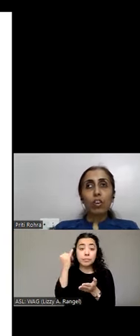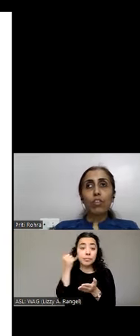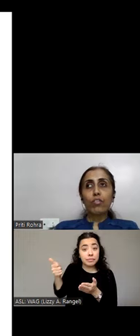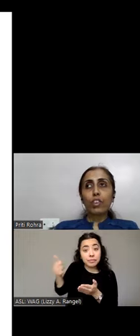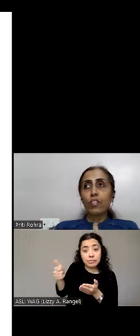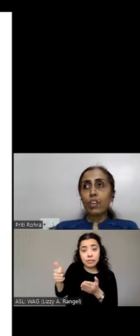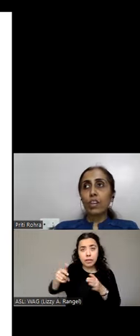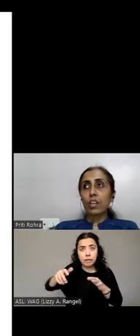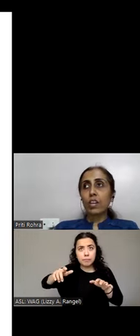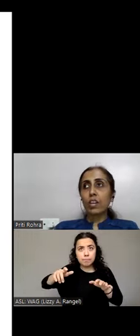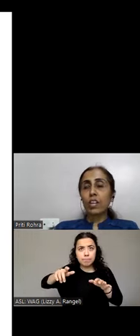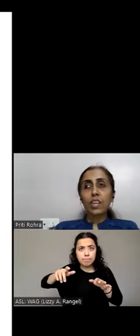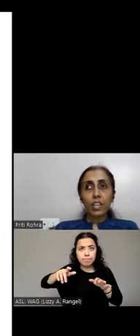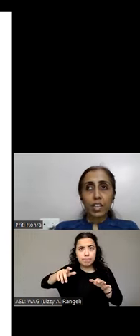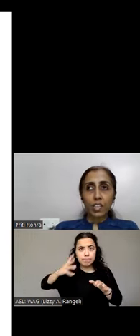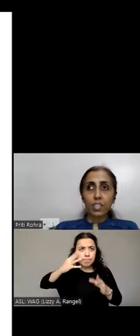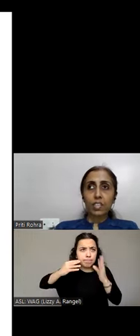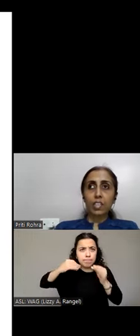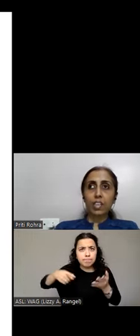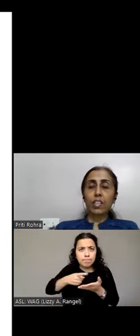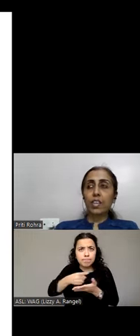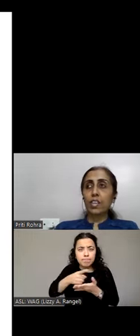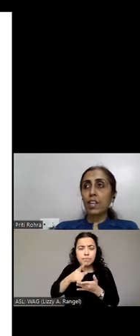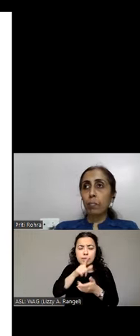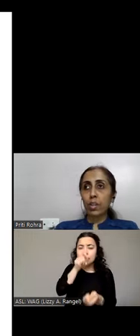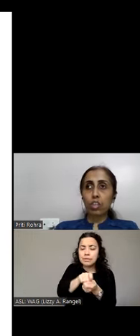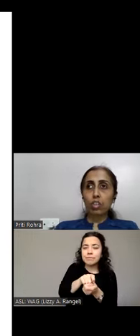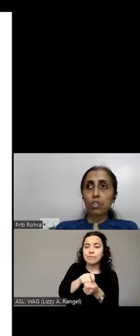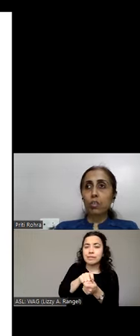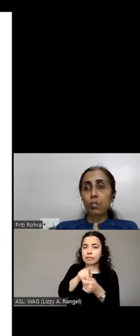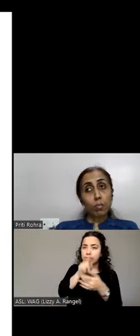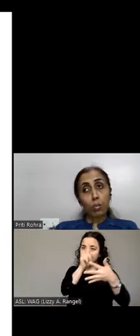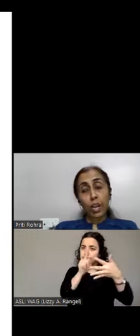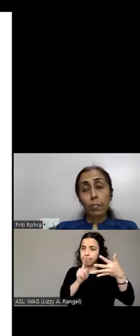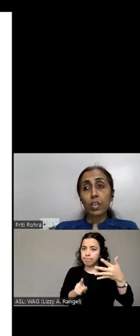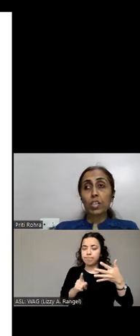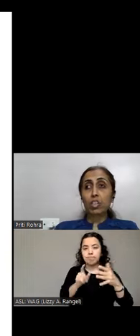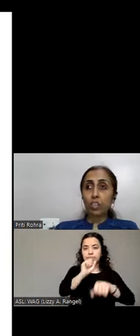of different critical tasks that are there in an application, a mobile application or